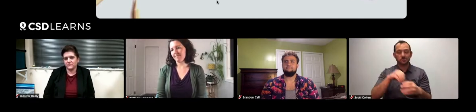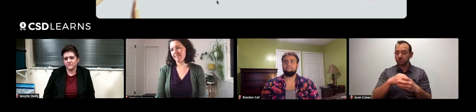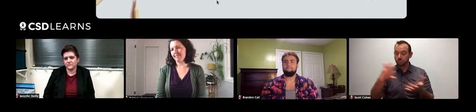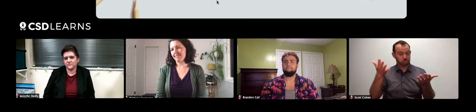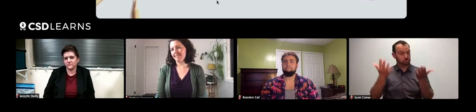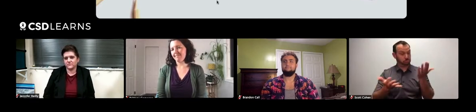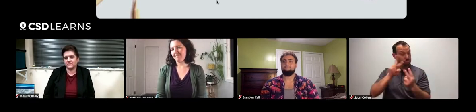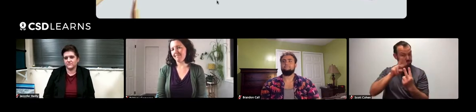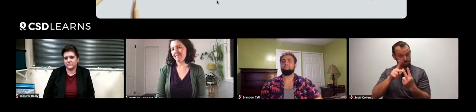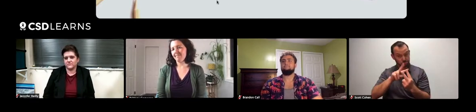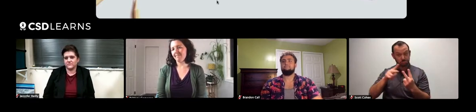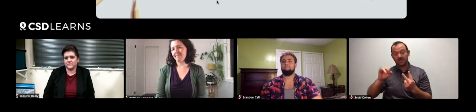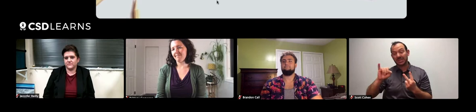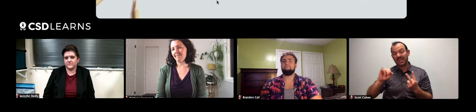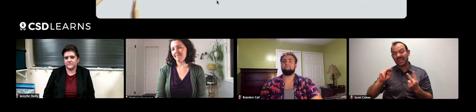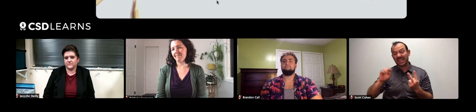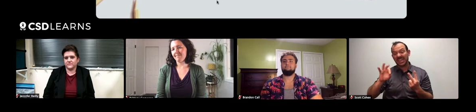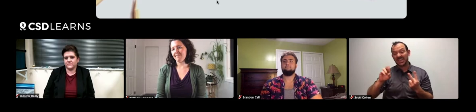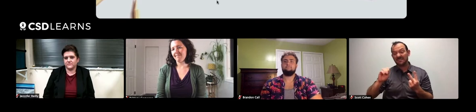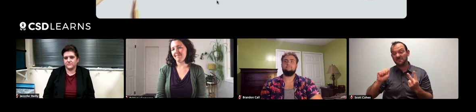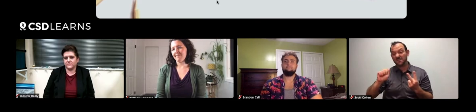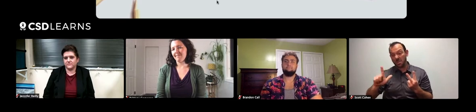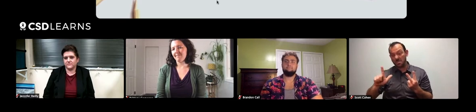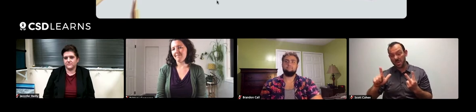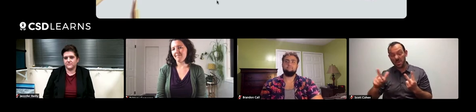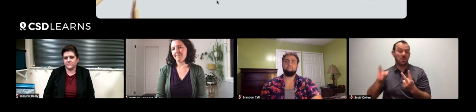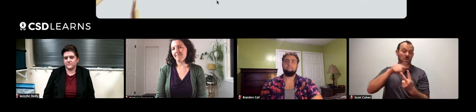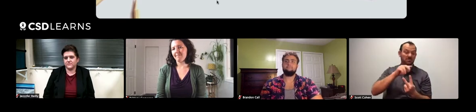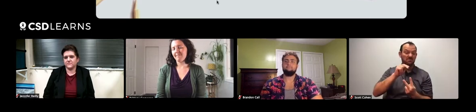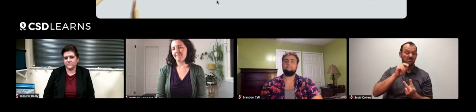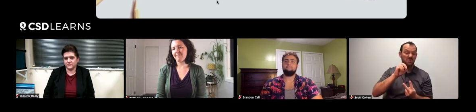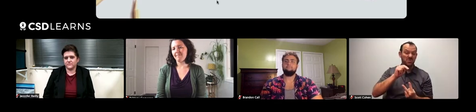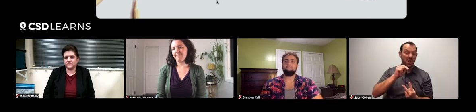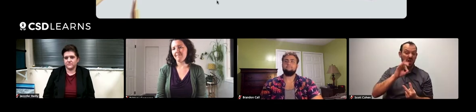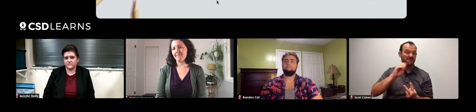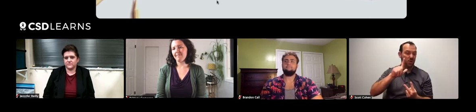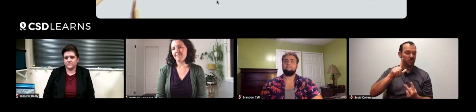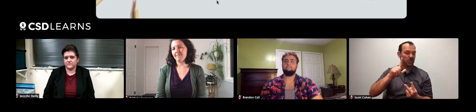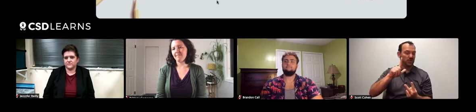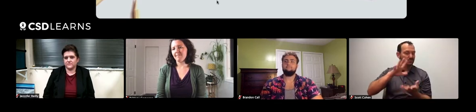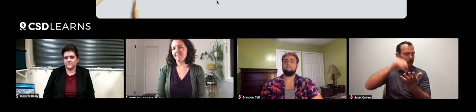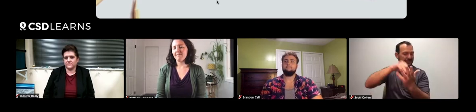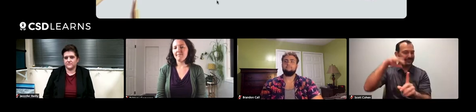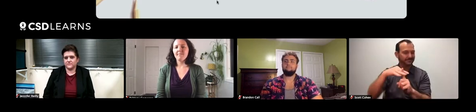informal or non-formal STEM learning.